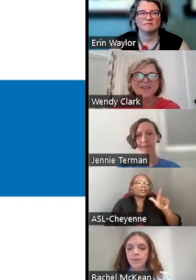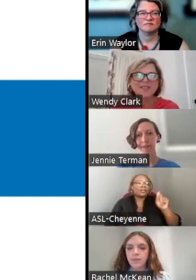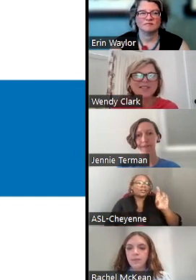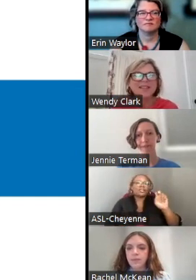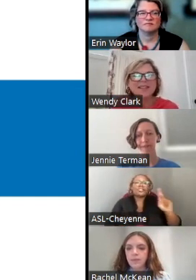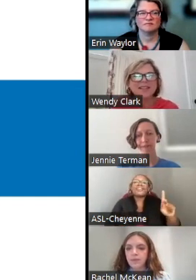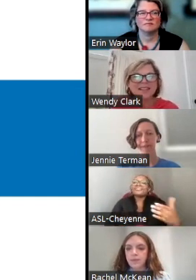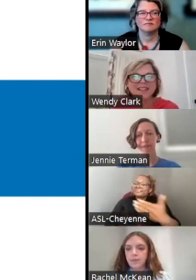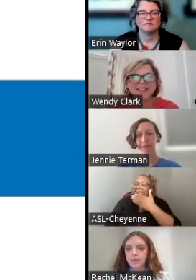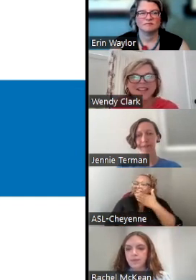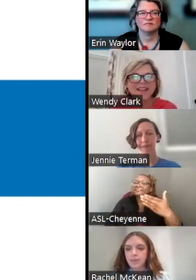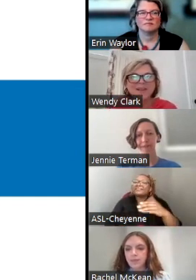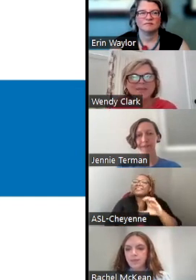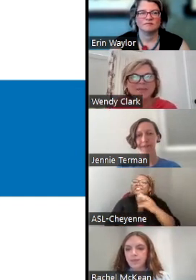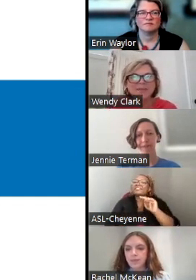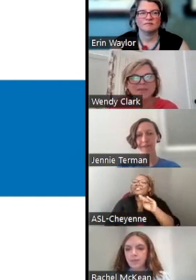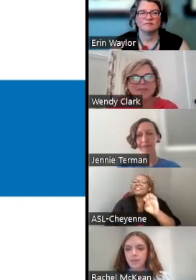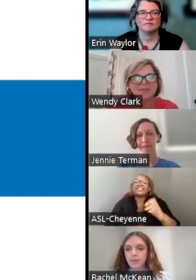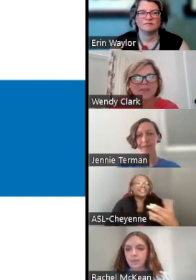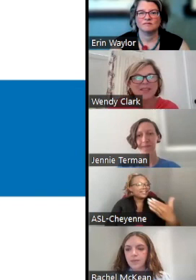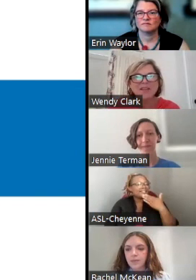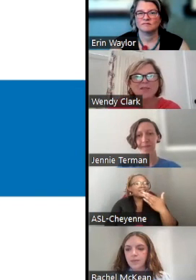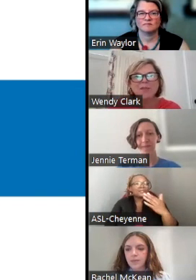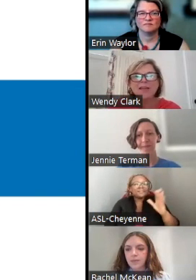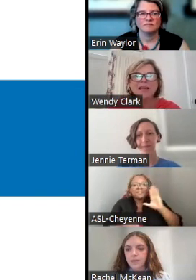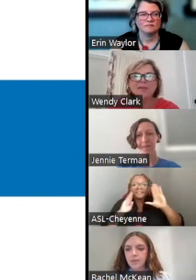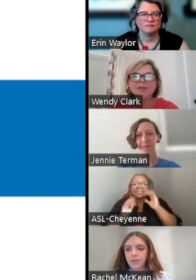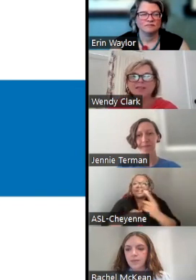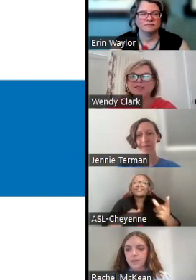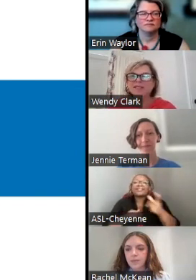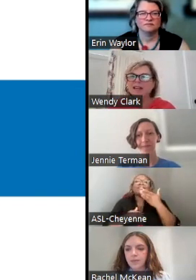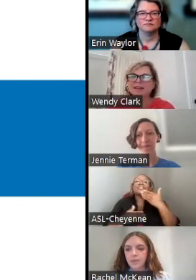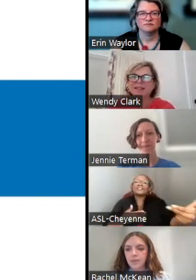THANK YOU, CHRISTINE. HELLO EVERYONE. THANK YOU FOR BEING HERE WITH US TODAY.